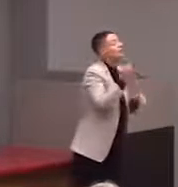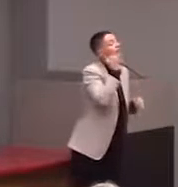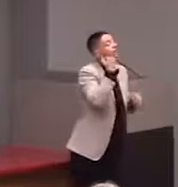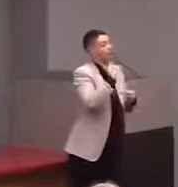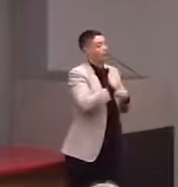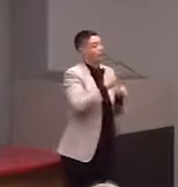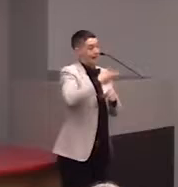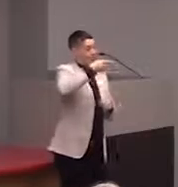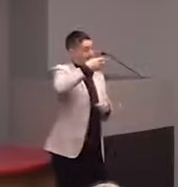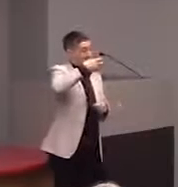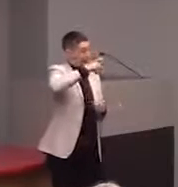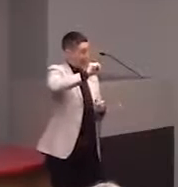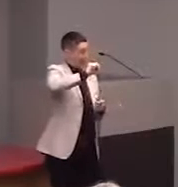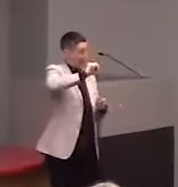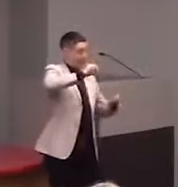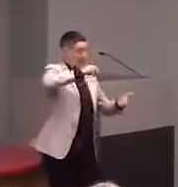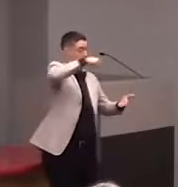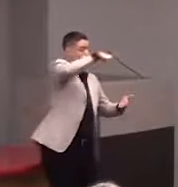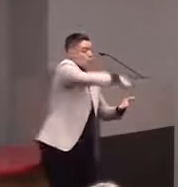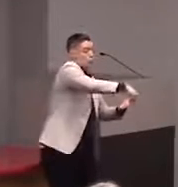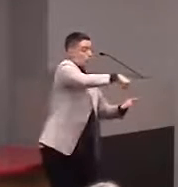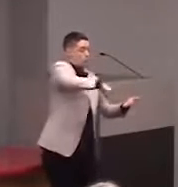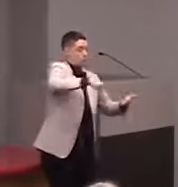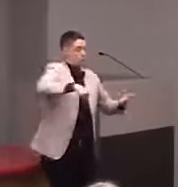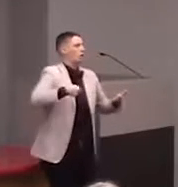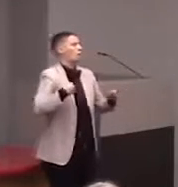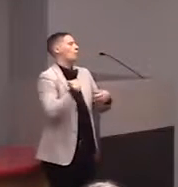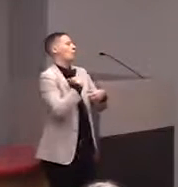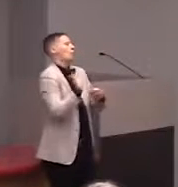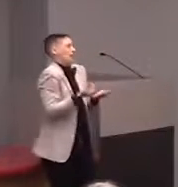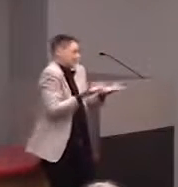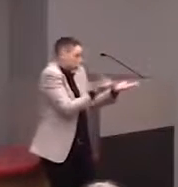and then they can take those around the museum with them.